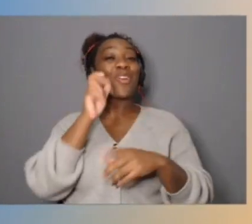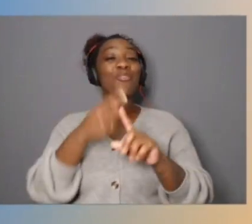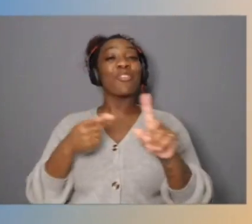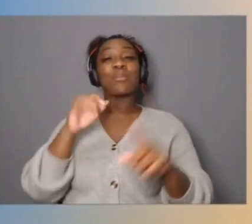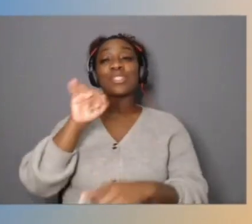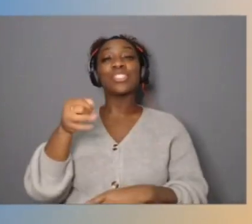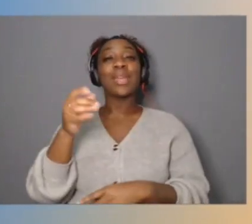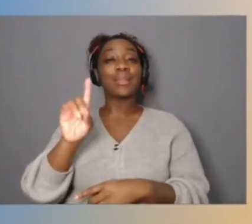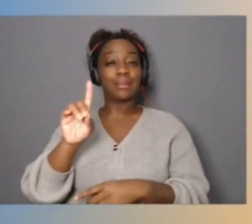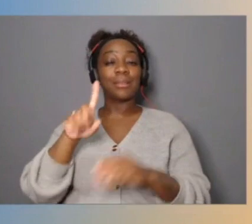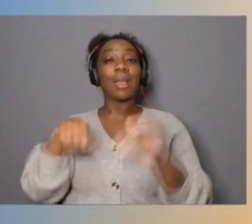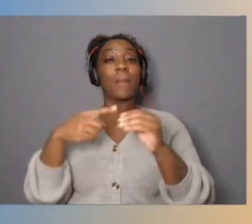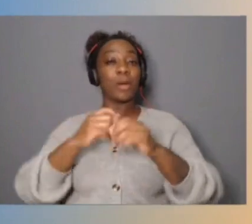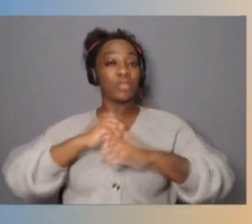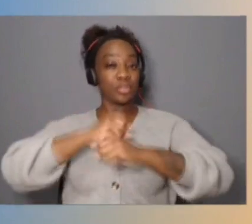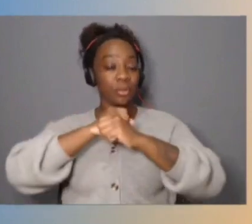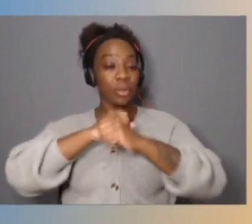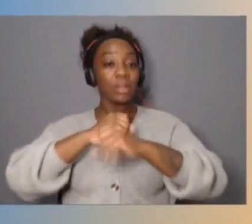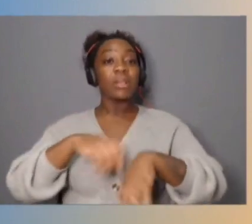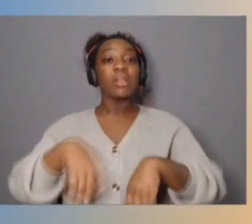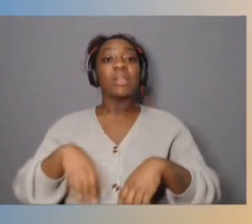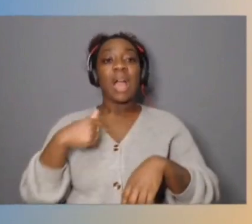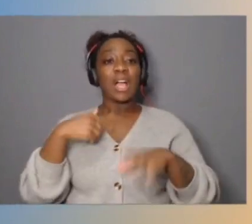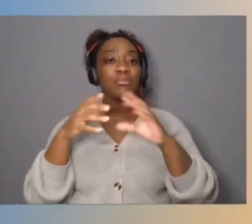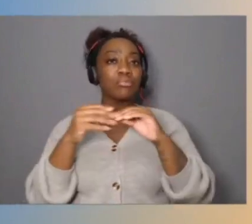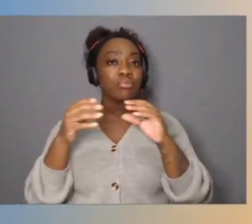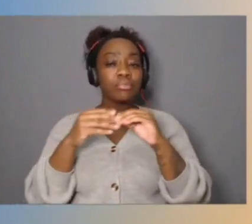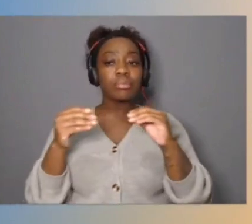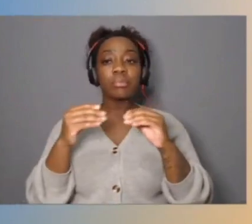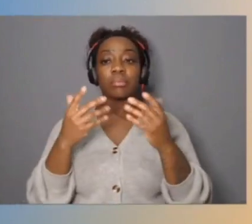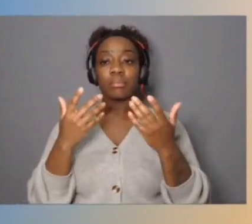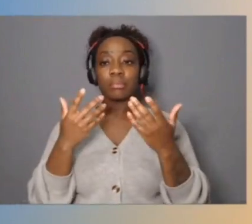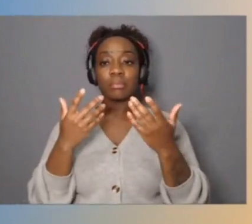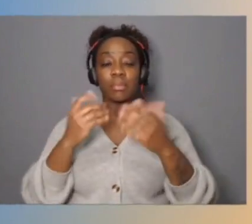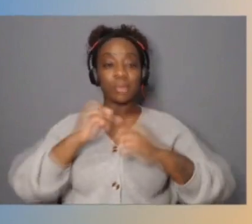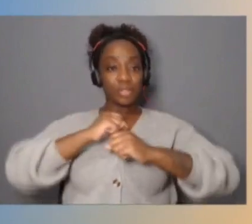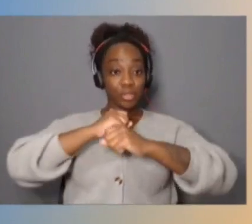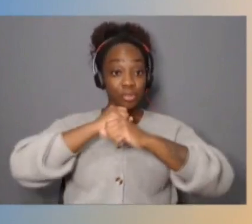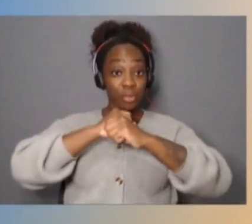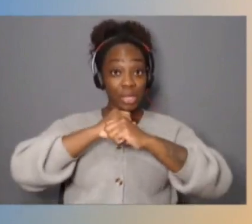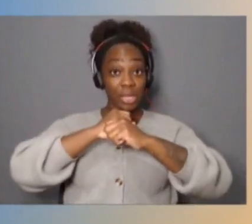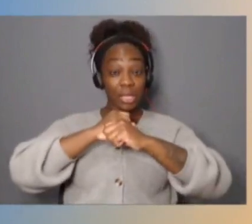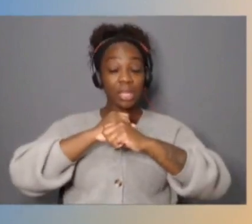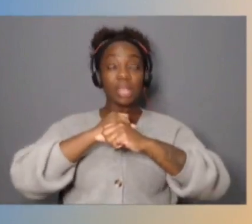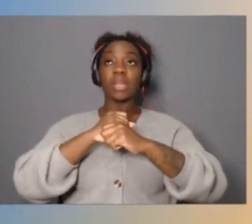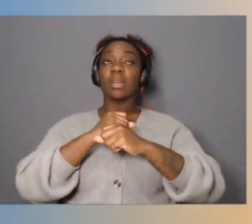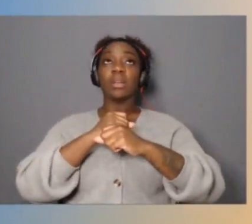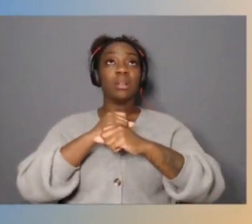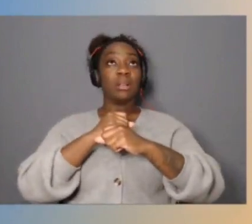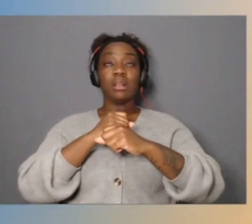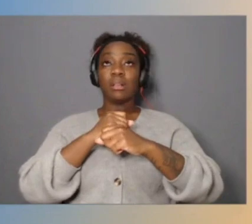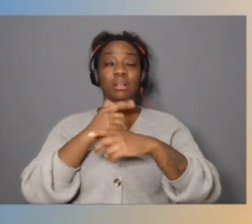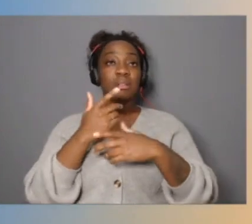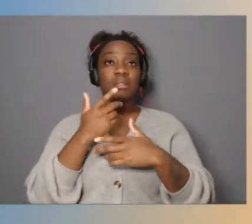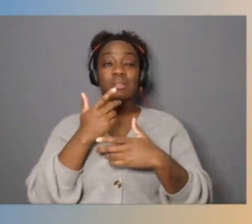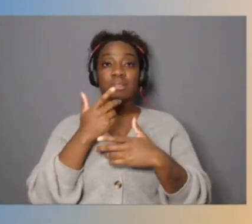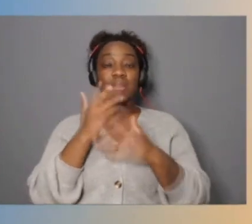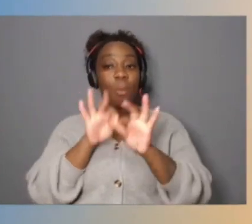Again, as I said earlier, security's just so central and fundamental to everything we do here. And as he put it,